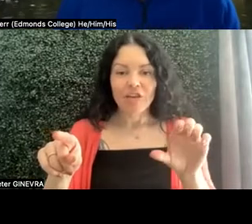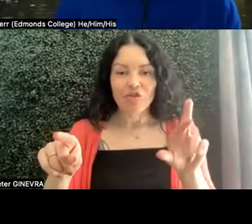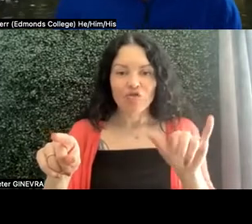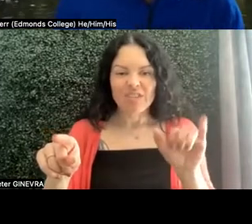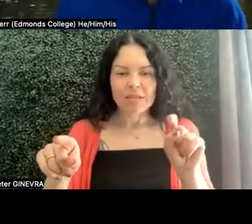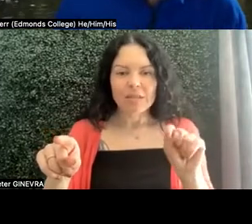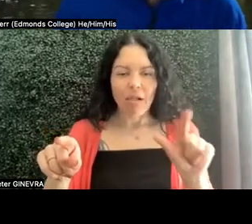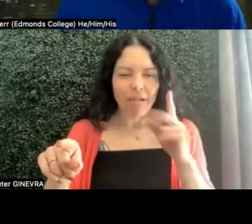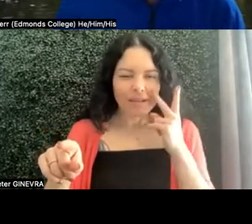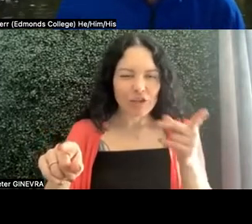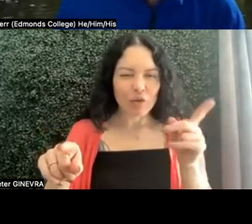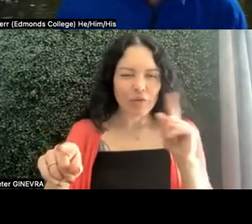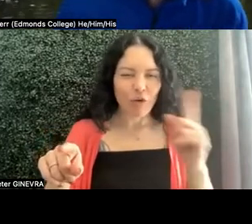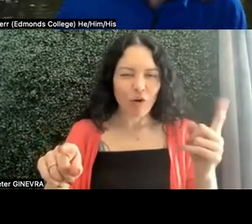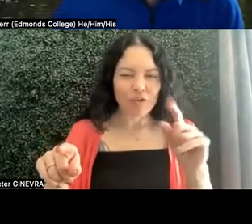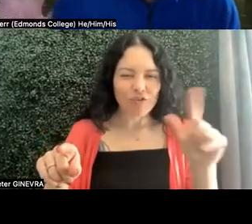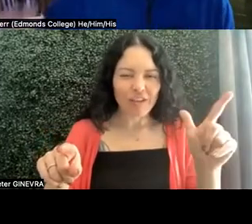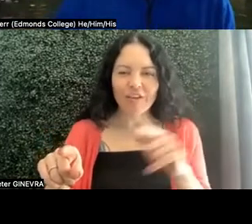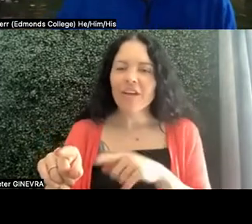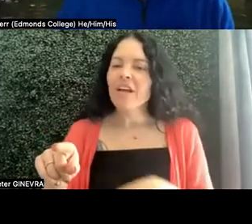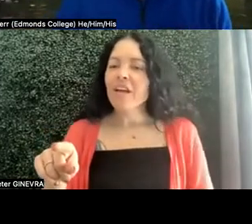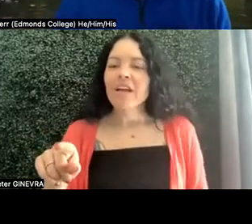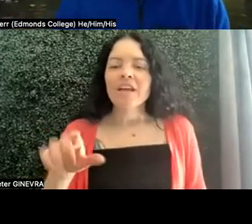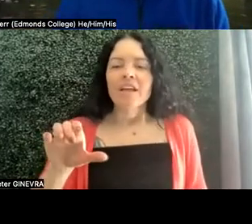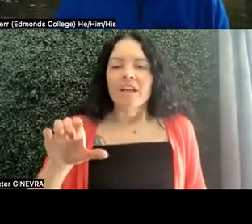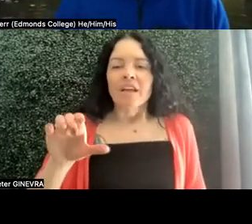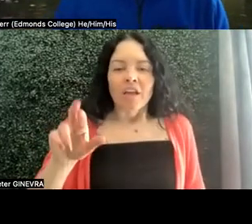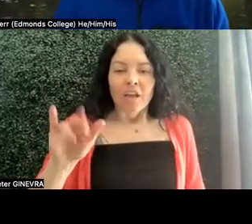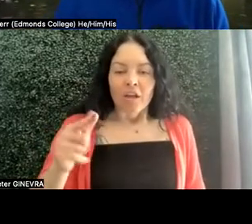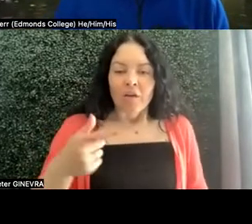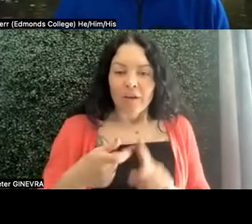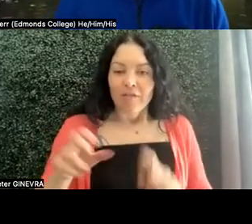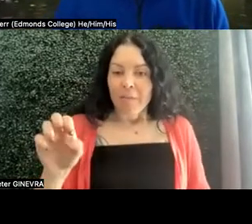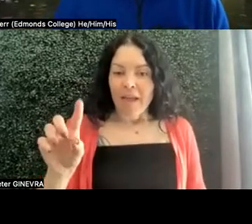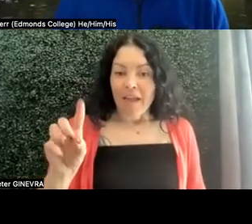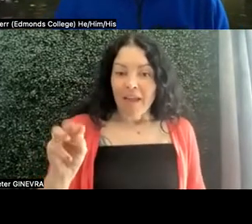Yeah, so this is Craig from Edmonds College. I'll put my hand down here.